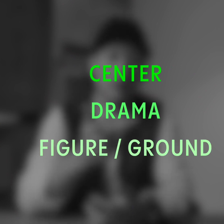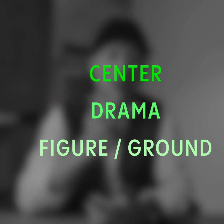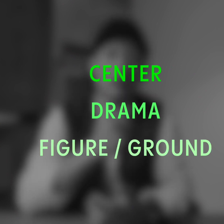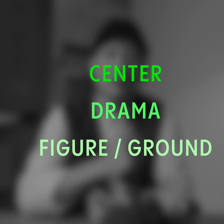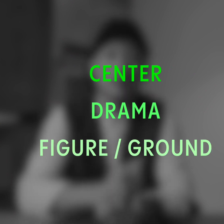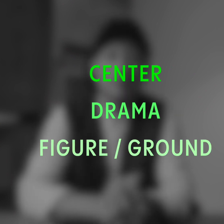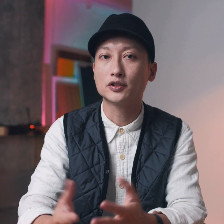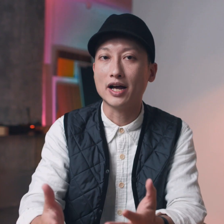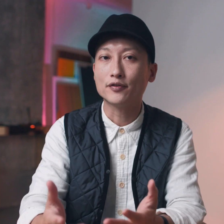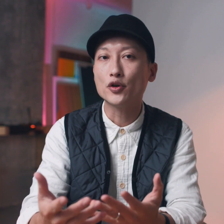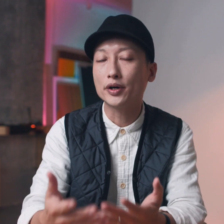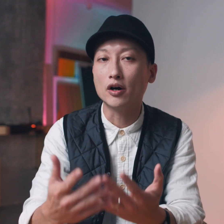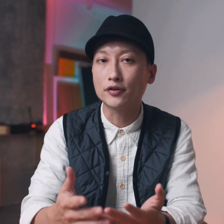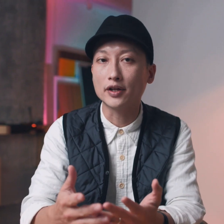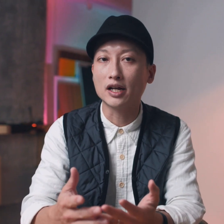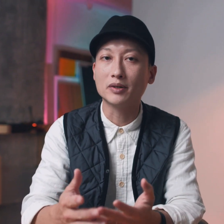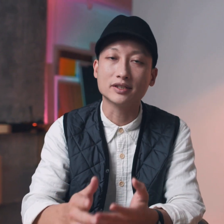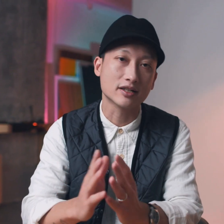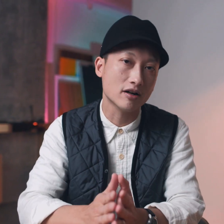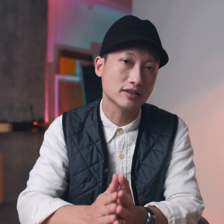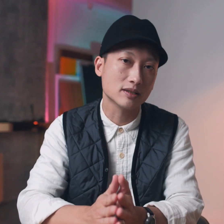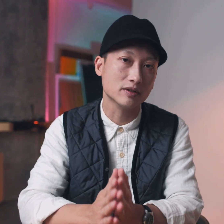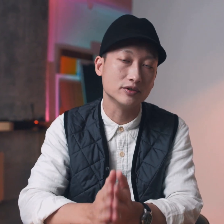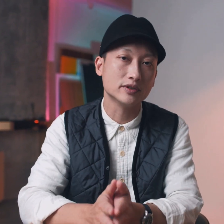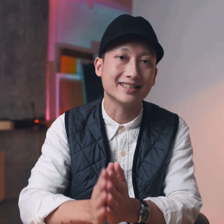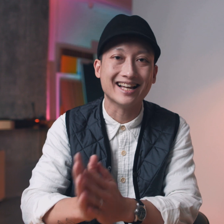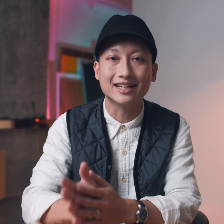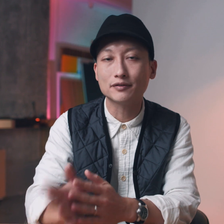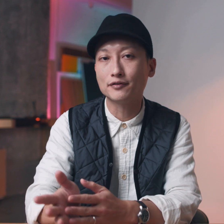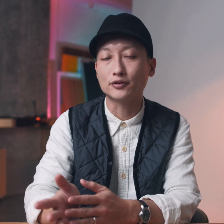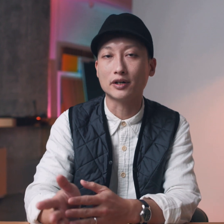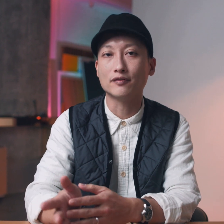and ground so after knowing all of that about the concept of using the edge of a photograph